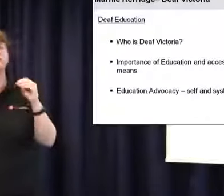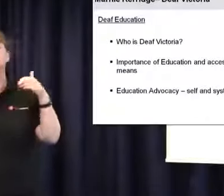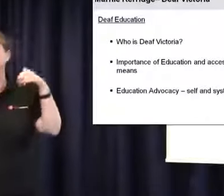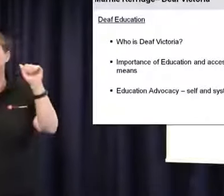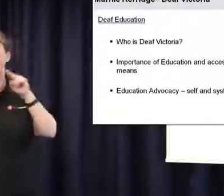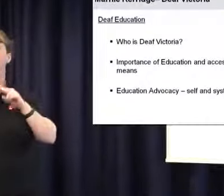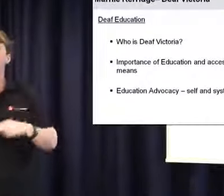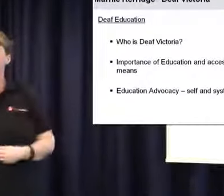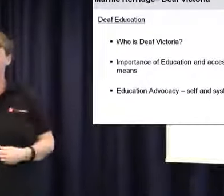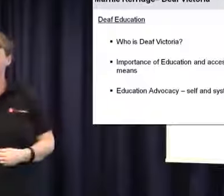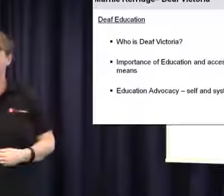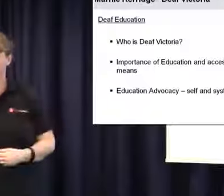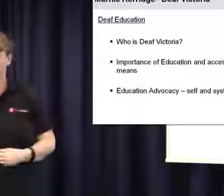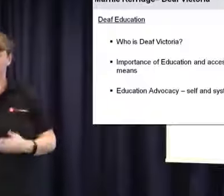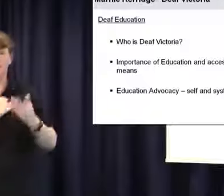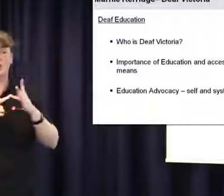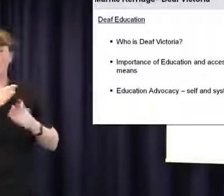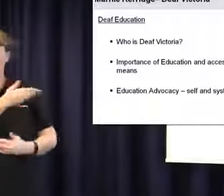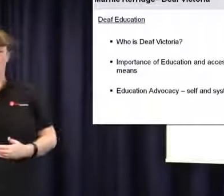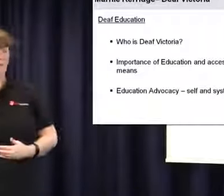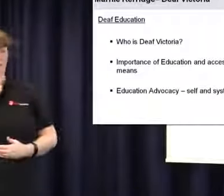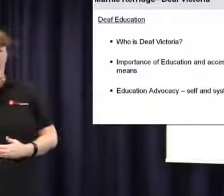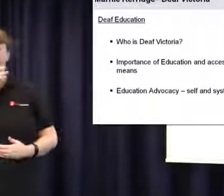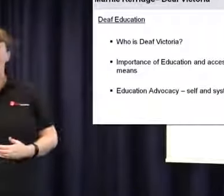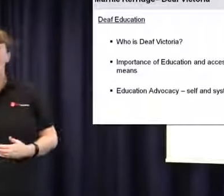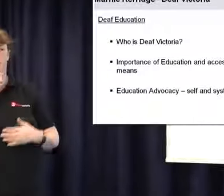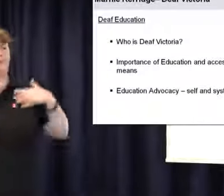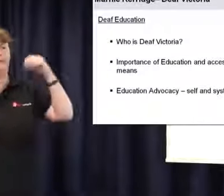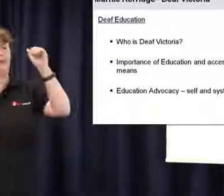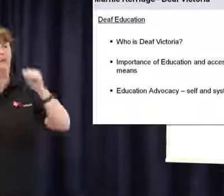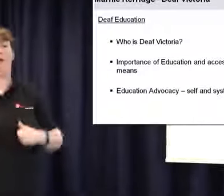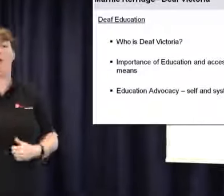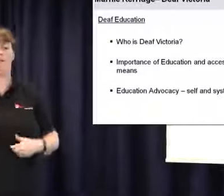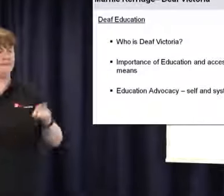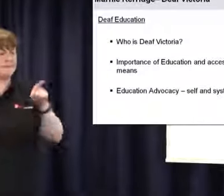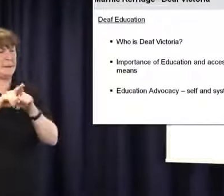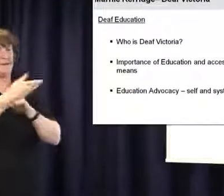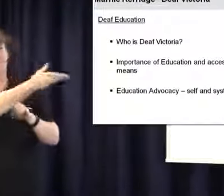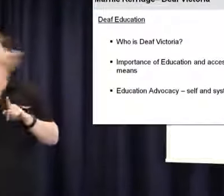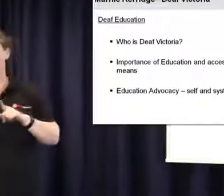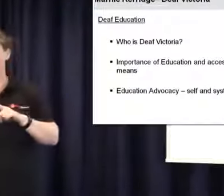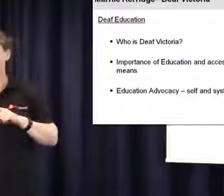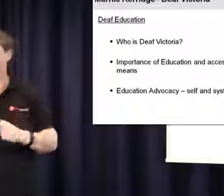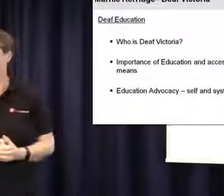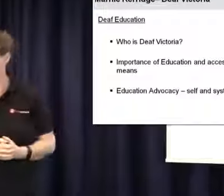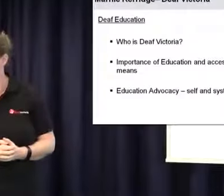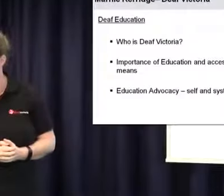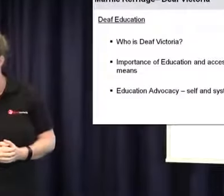deaf education is a success for our deaf children so that you can all succeed in your life as